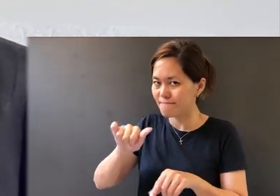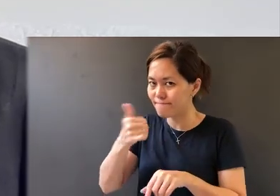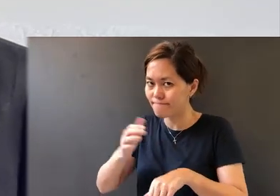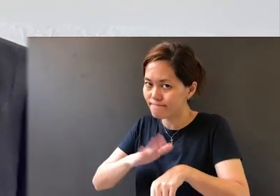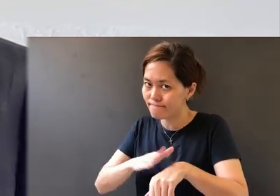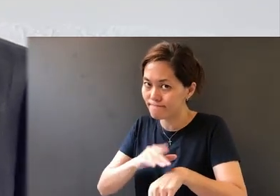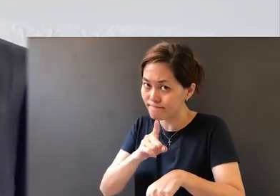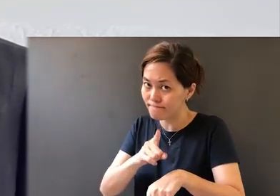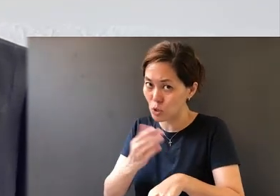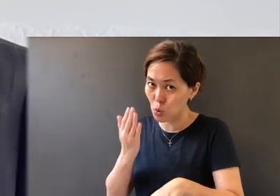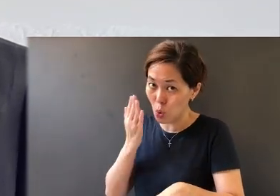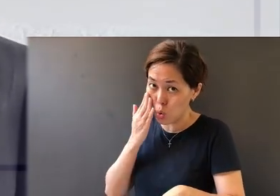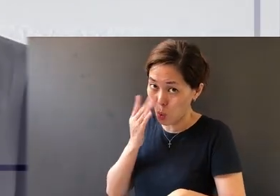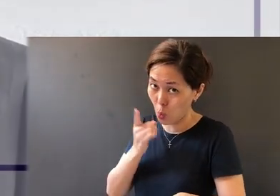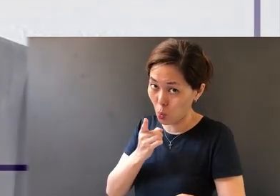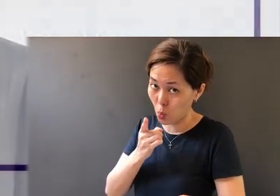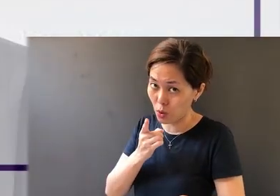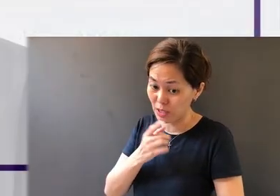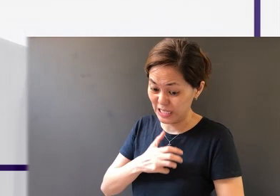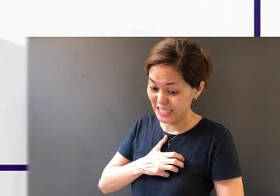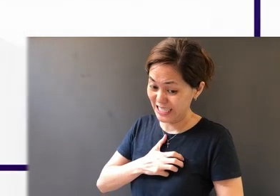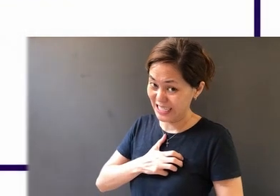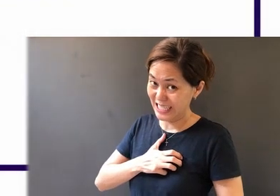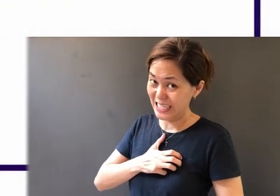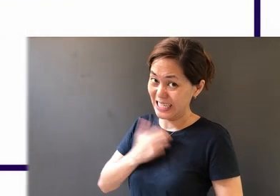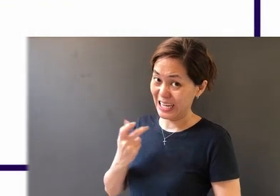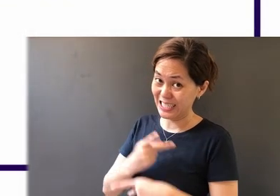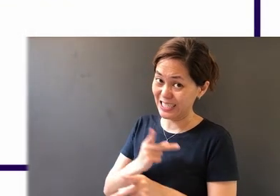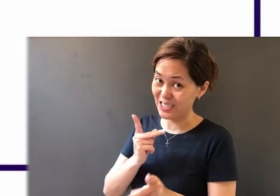He says, "Know this... anger does not produce the righteousness